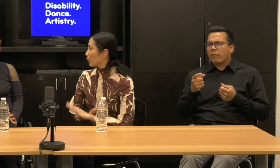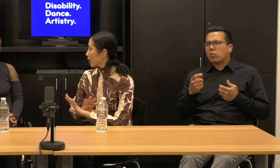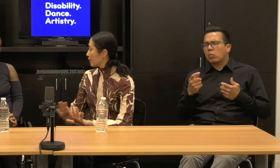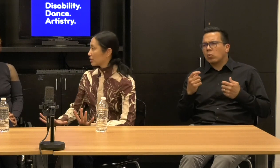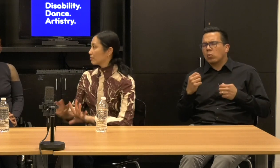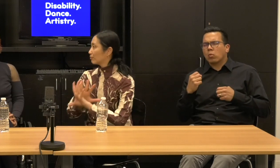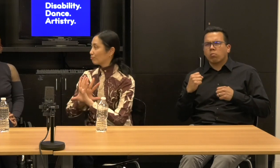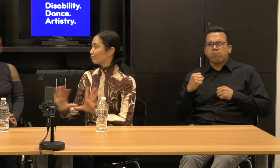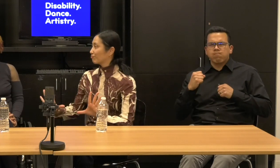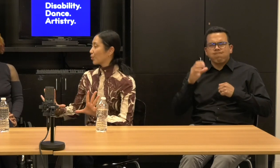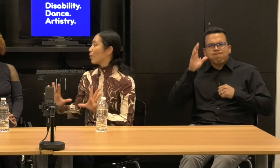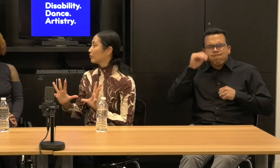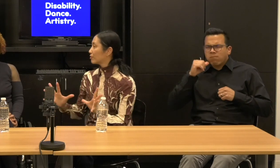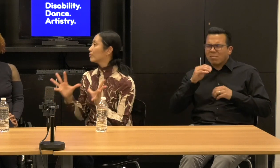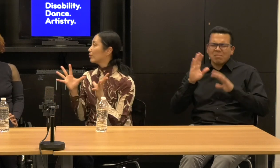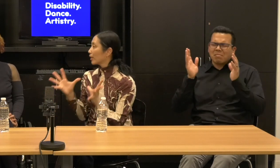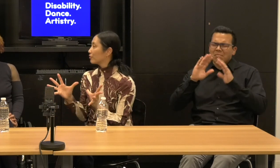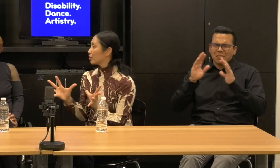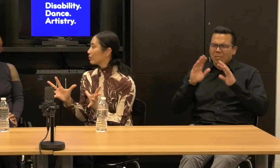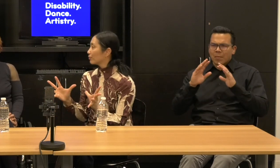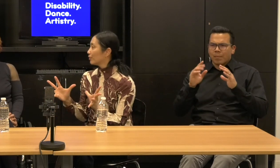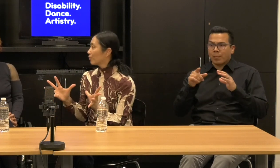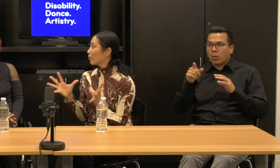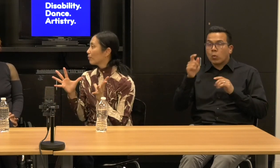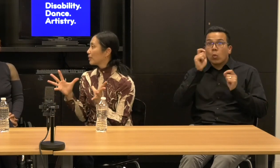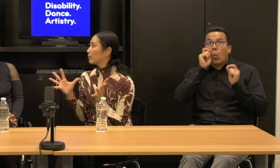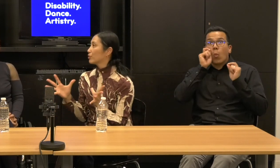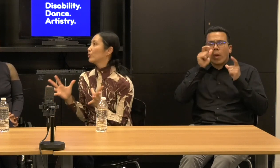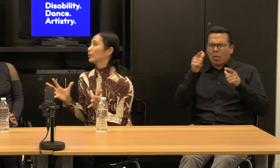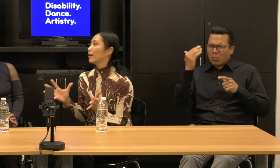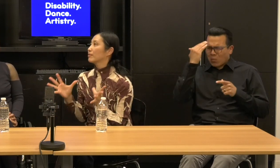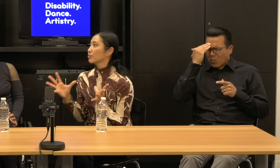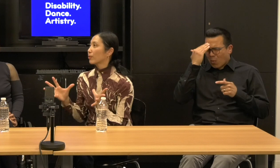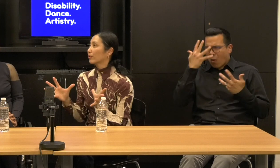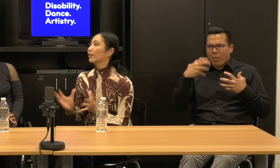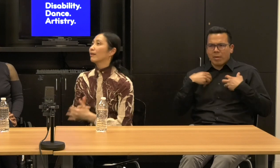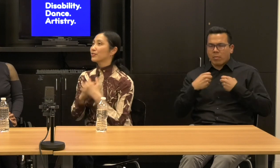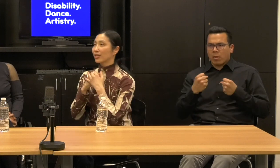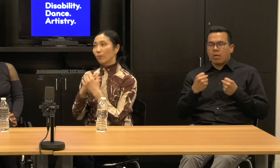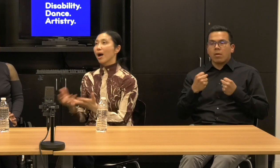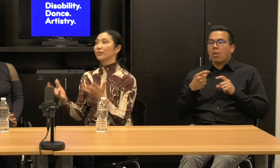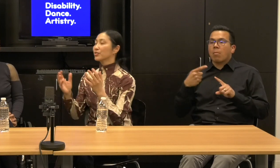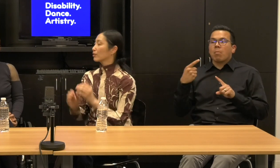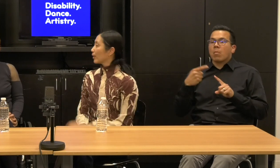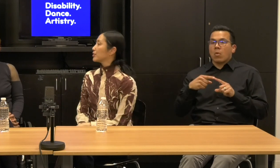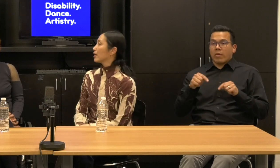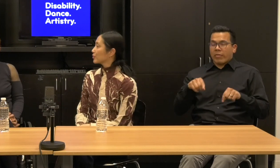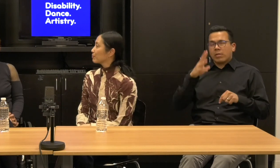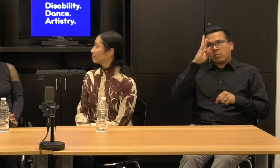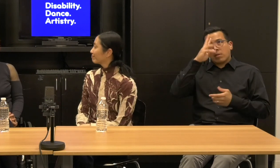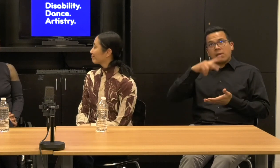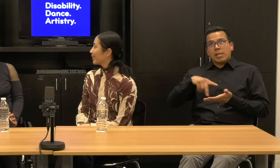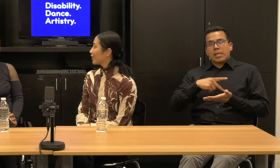We know that. We want to look at you. We want people to look at this work and say, wow, this is a great dance.